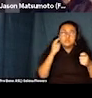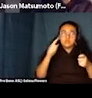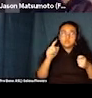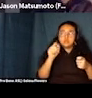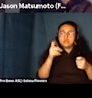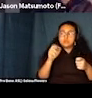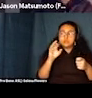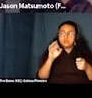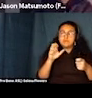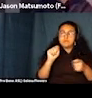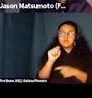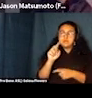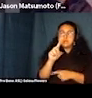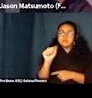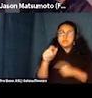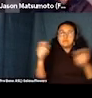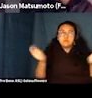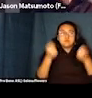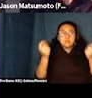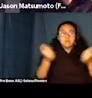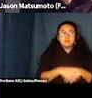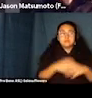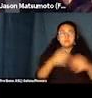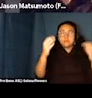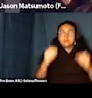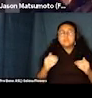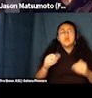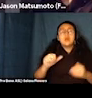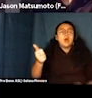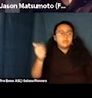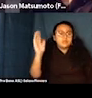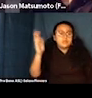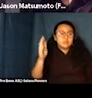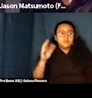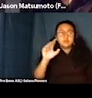Thomas Reid is the host of the podcast called Reid my mind radio.